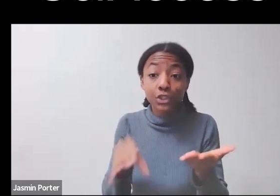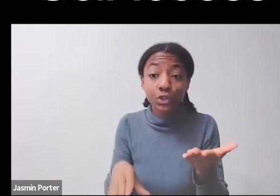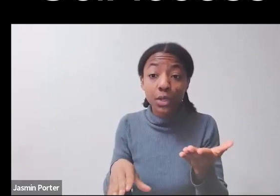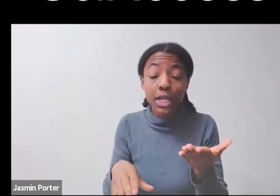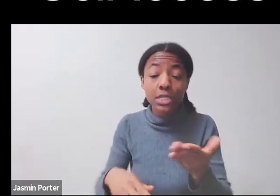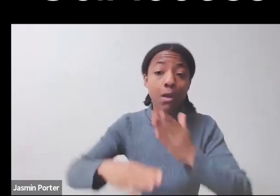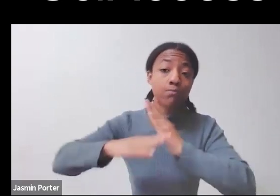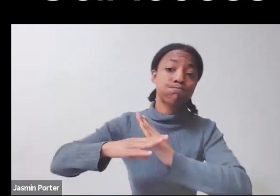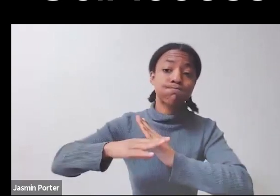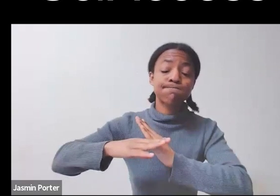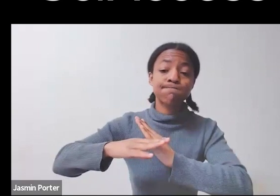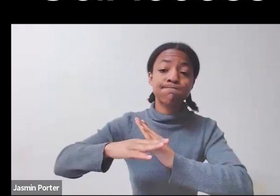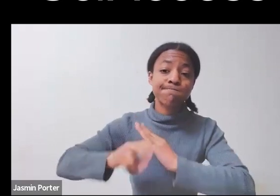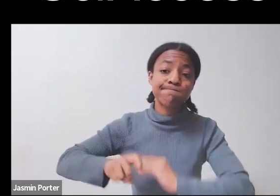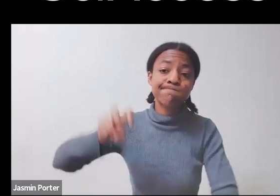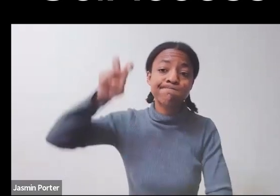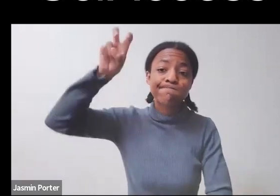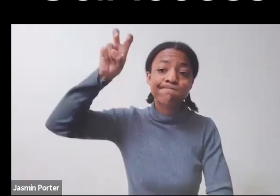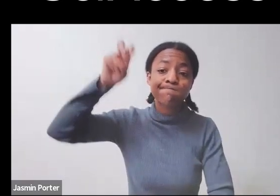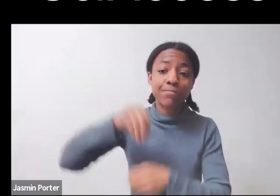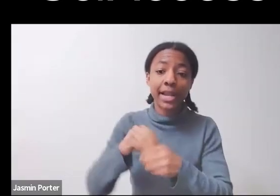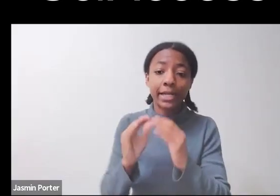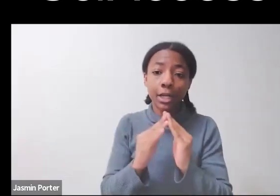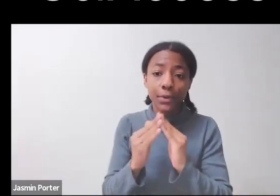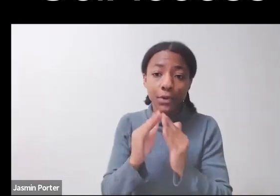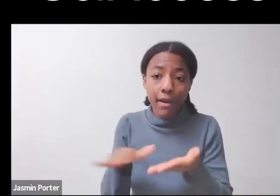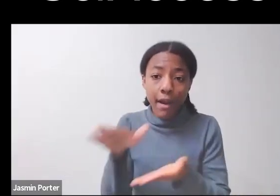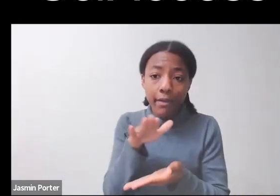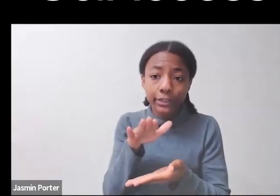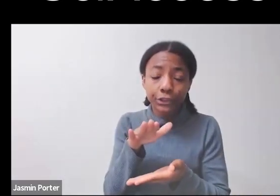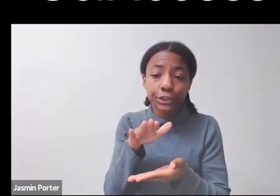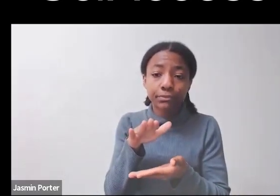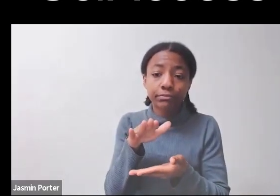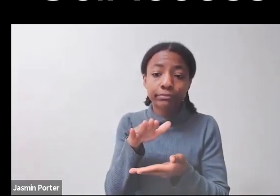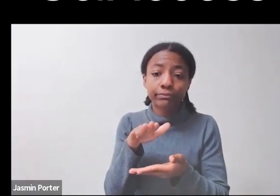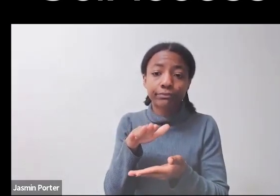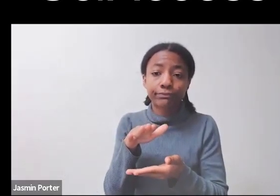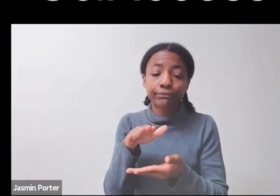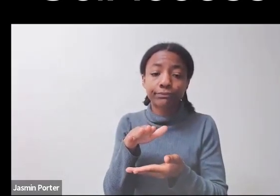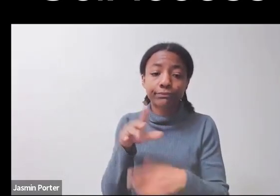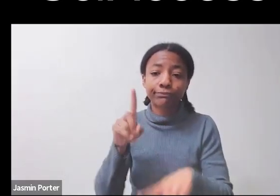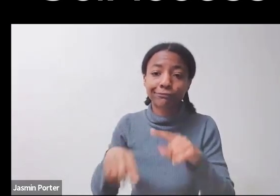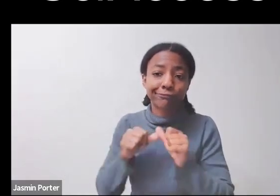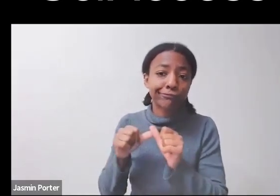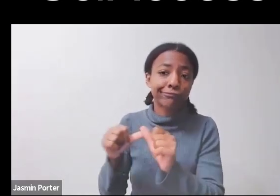The LACCD did appeal to the Ninth Circuit Court of Appeals at one point and were trying